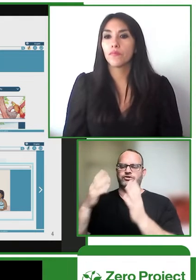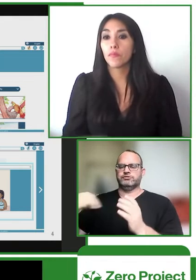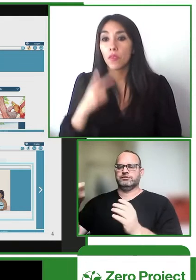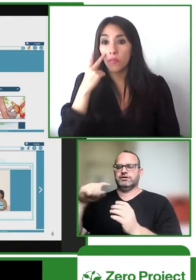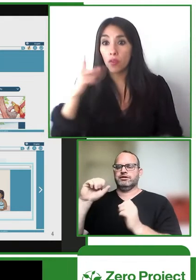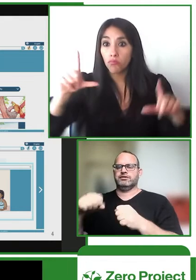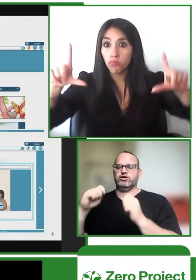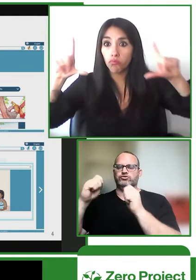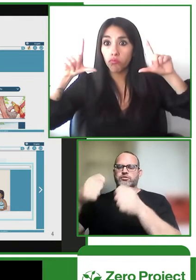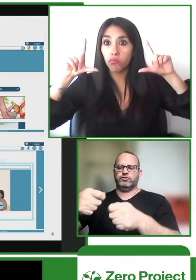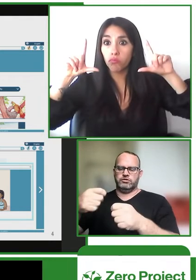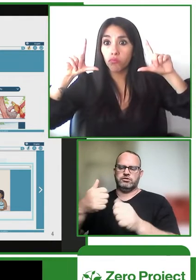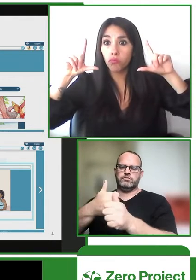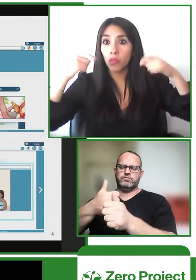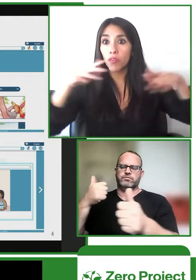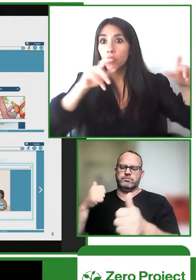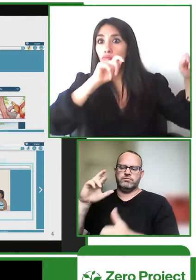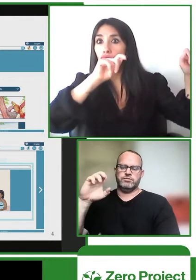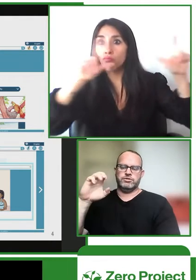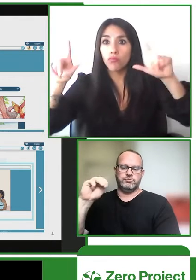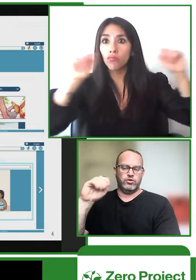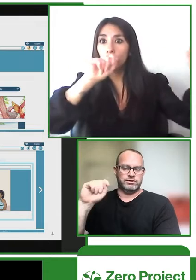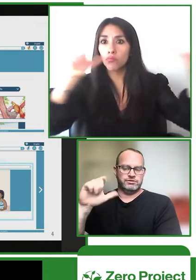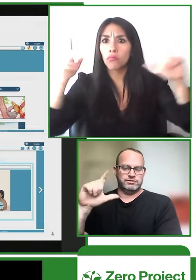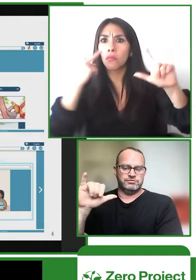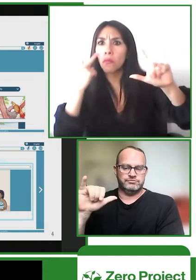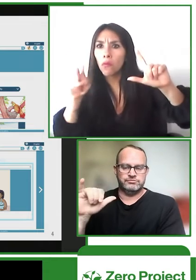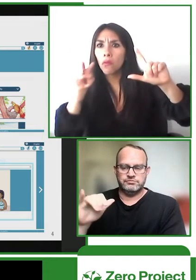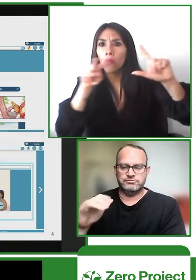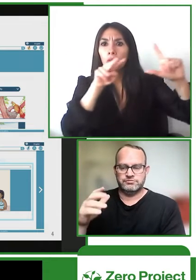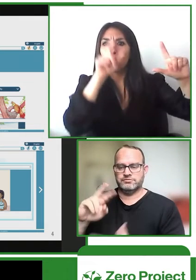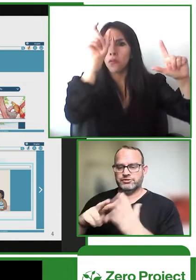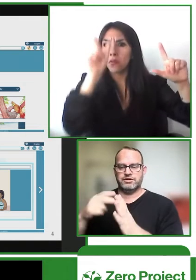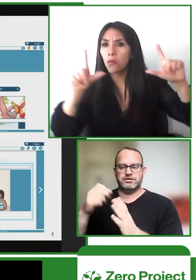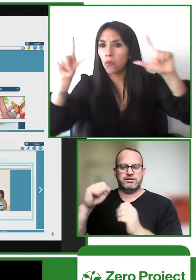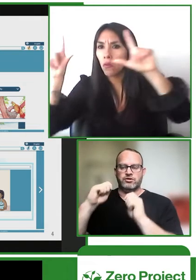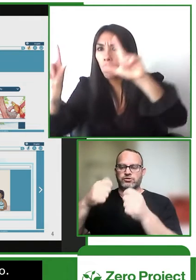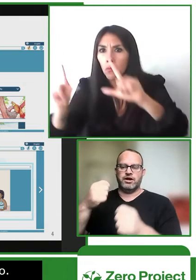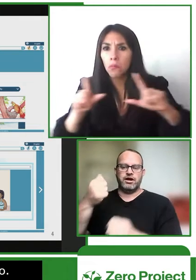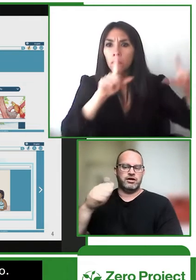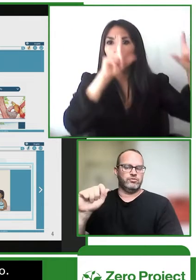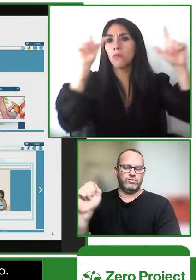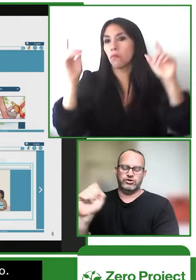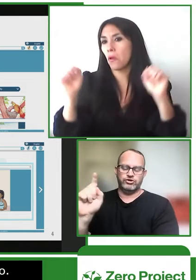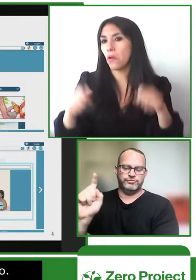interface there are tools in order to build and you can either